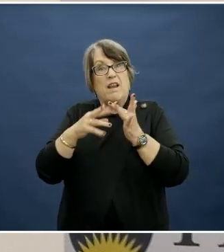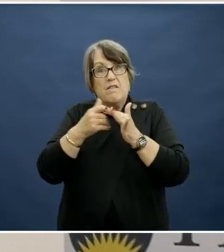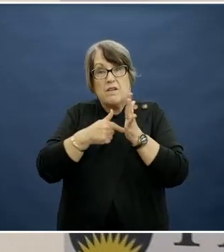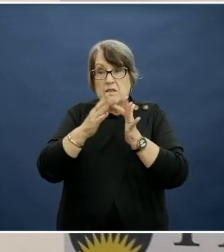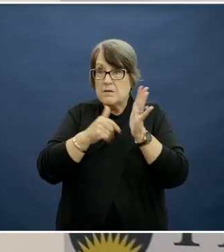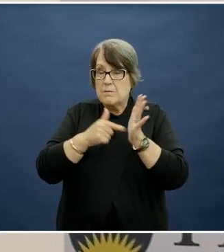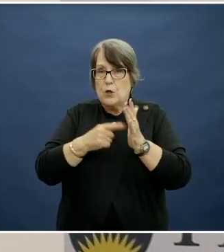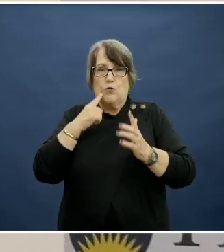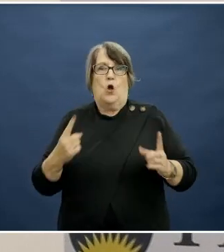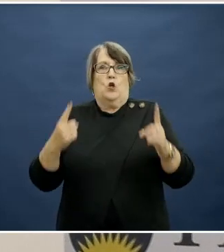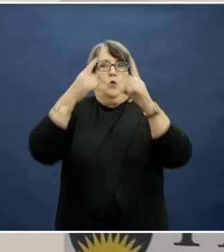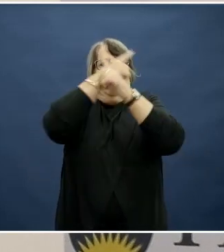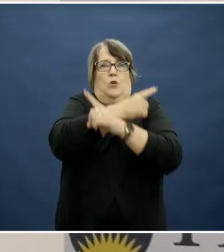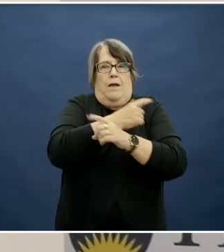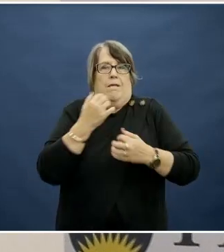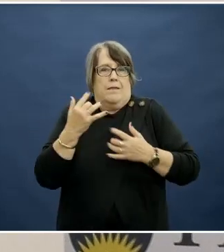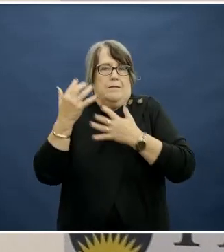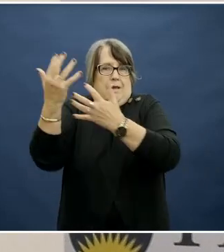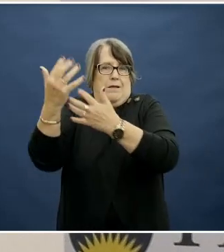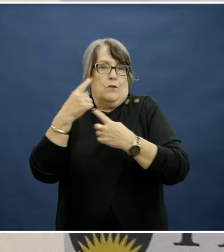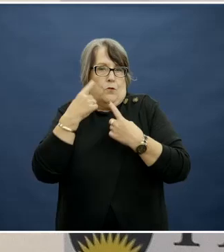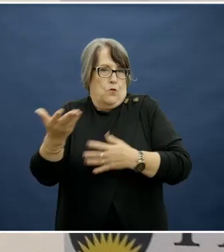the statistics that I highlighted earlier.